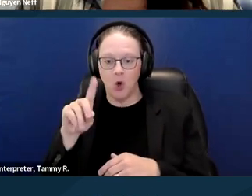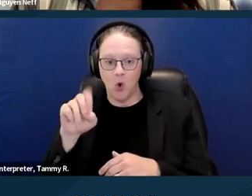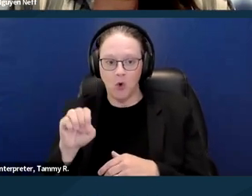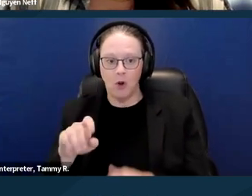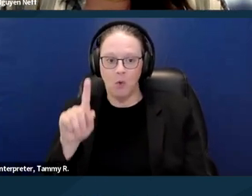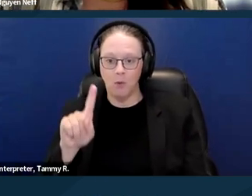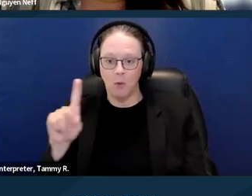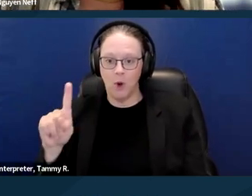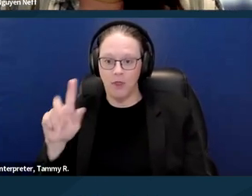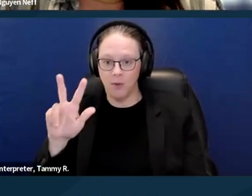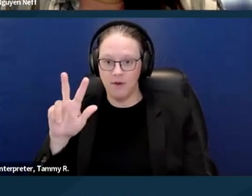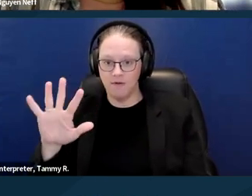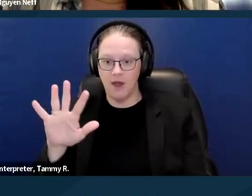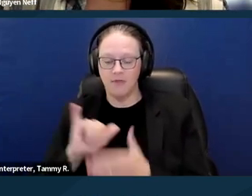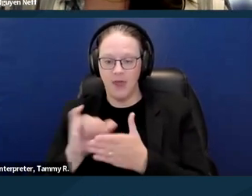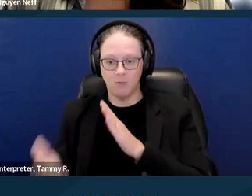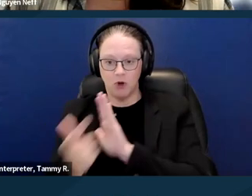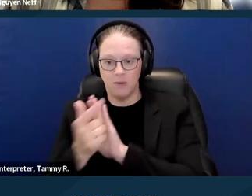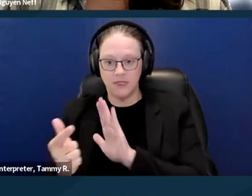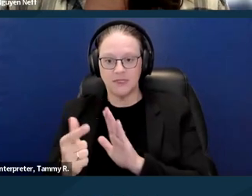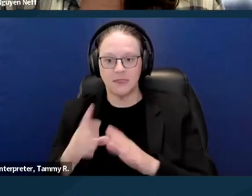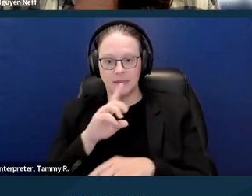which again prohibits disability discrimination.